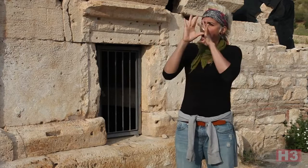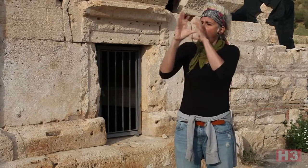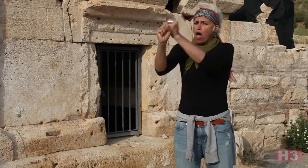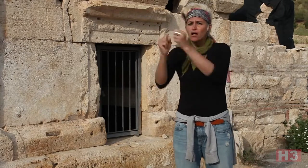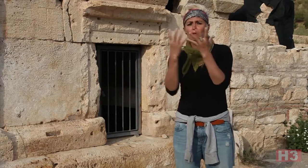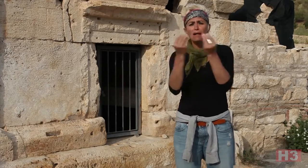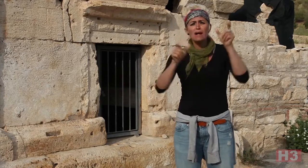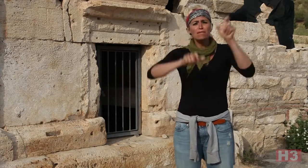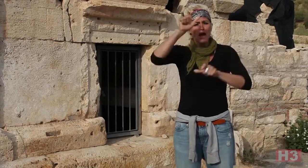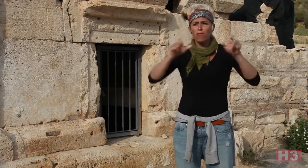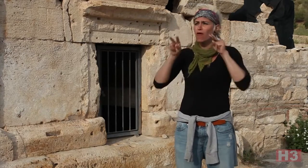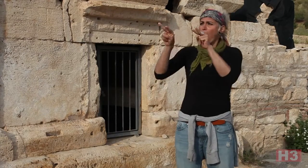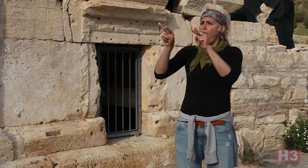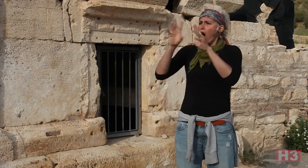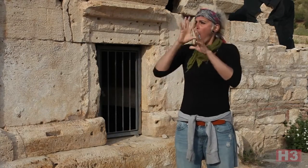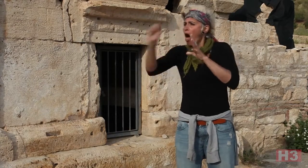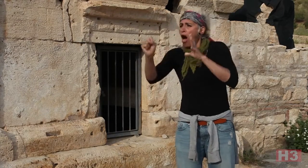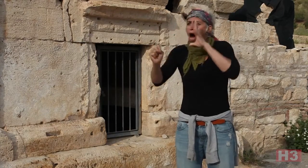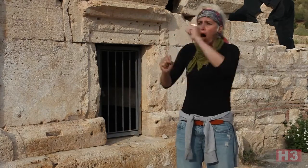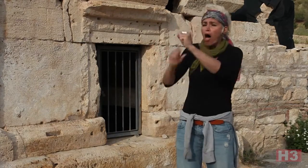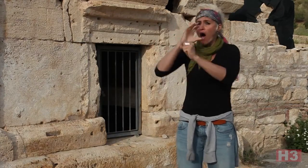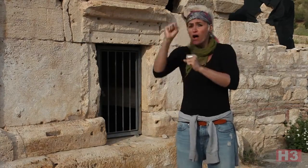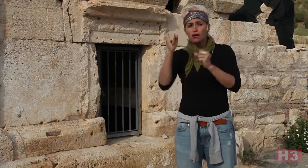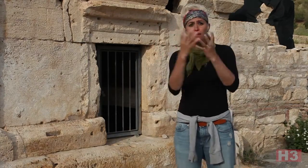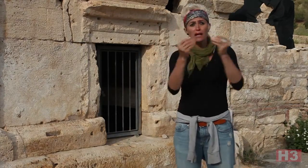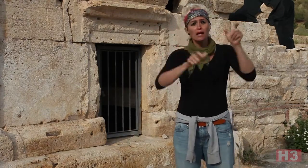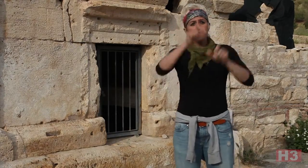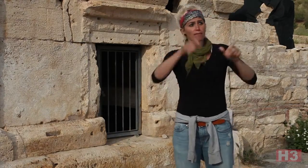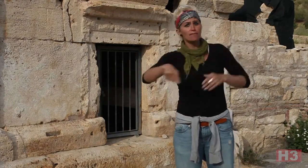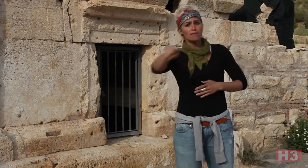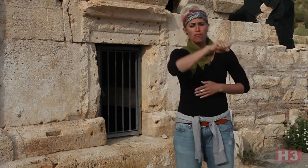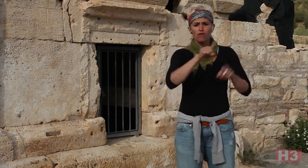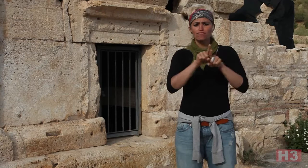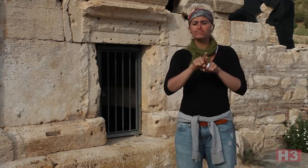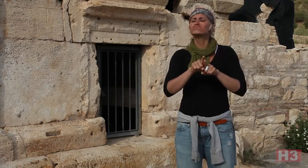Many people admired his sermons. People were fascinated to him.